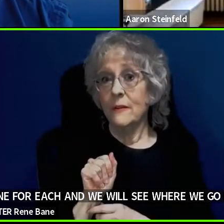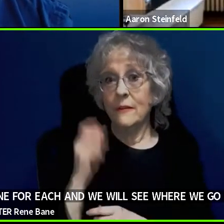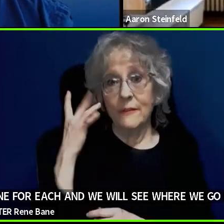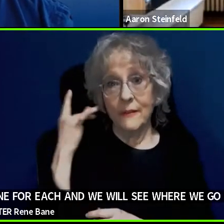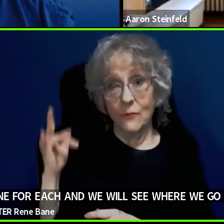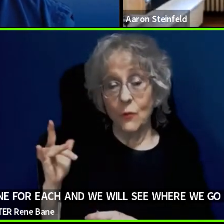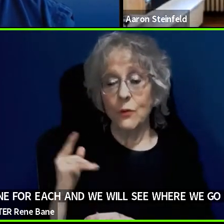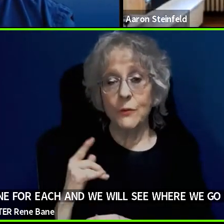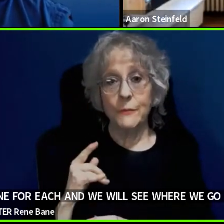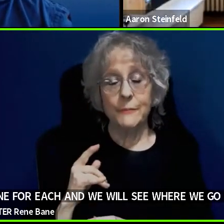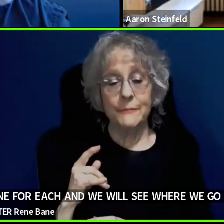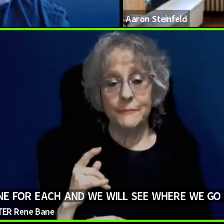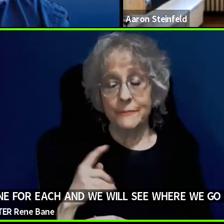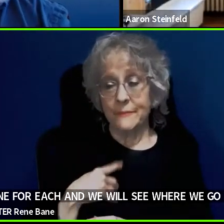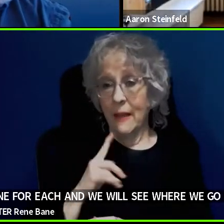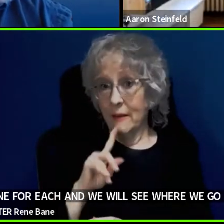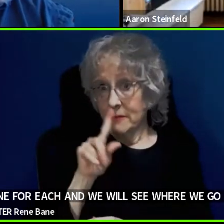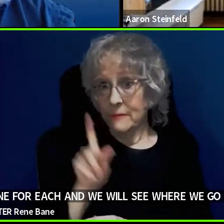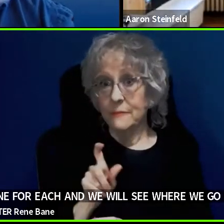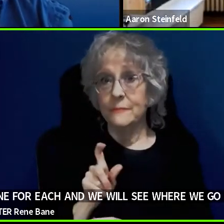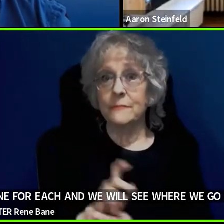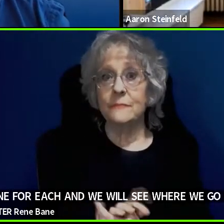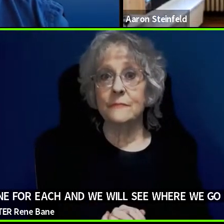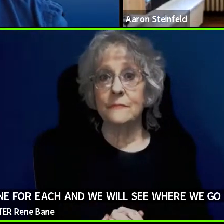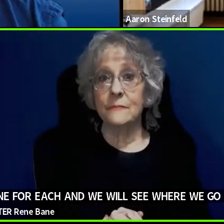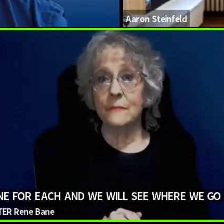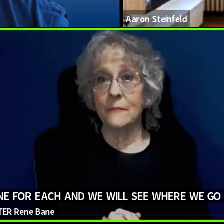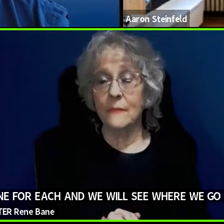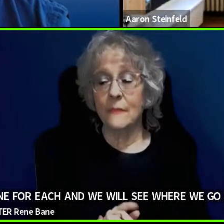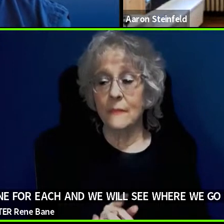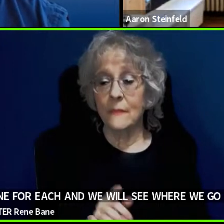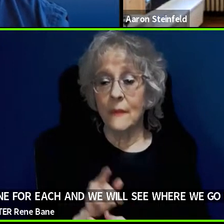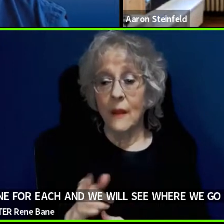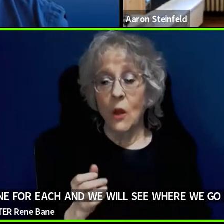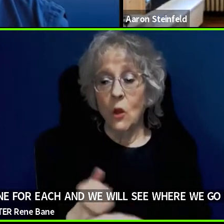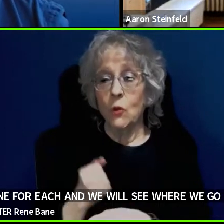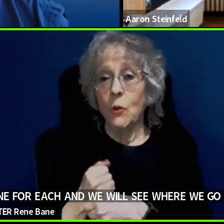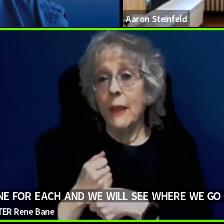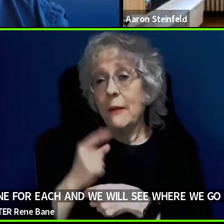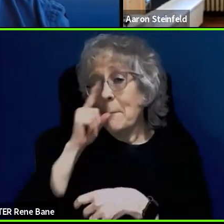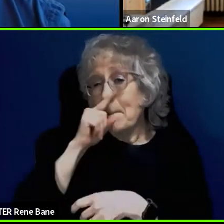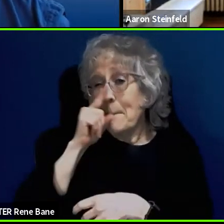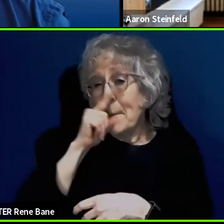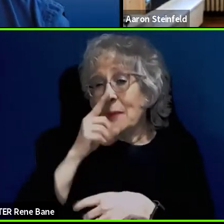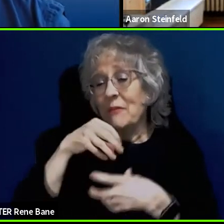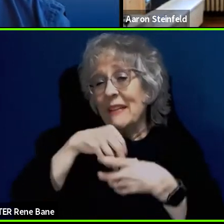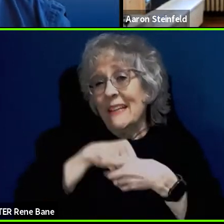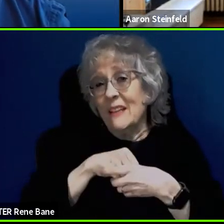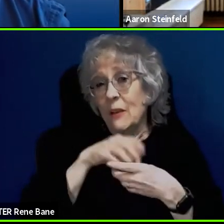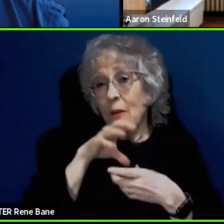and they were asking that they created a mockup of an interior cabin using a 3-D printer to